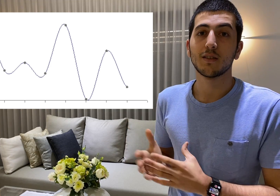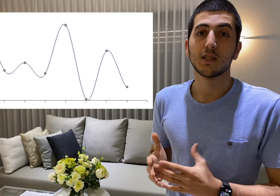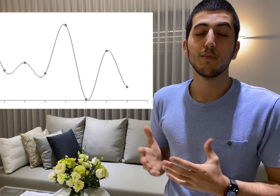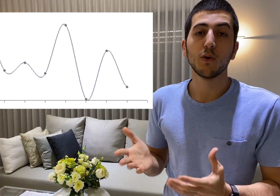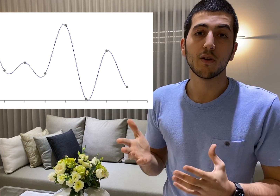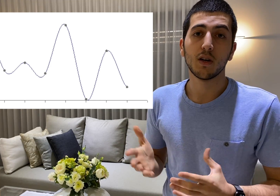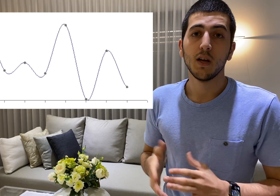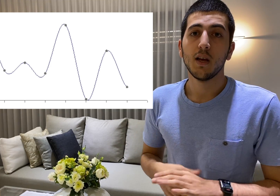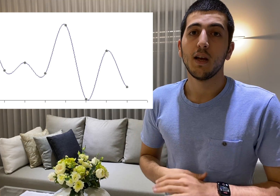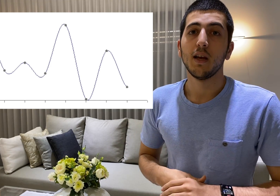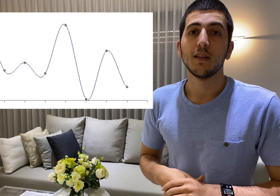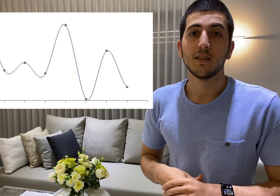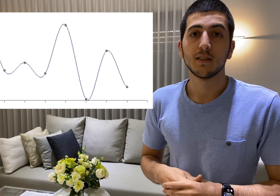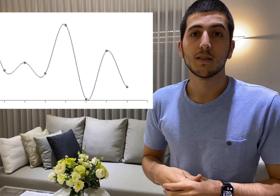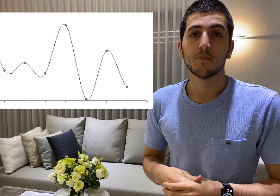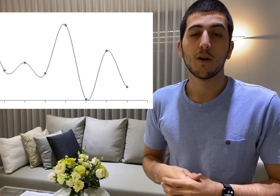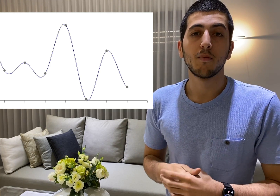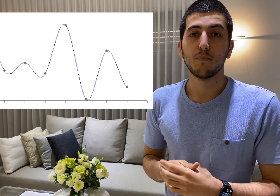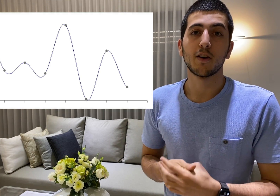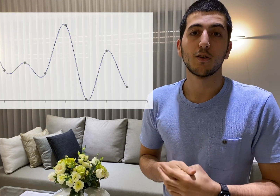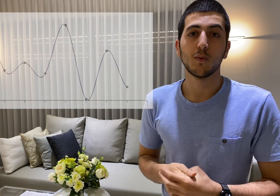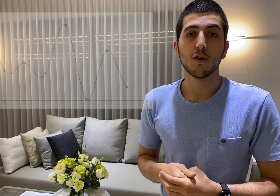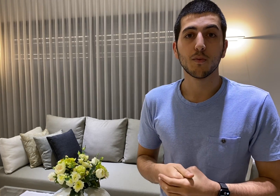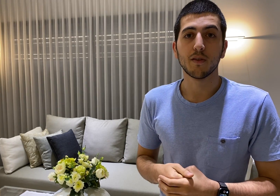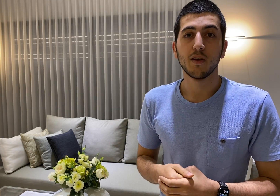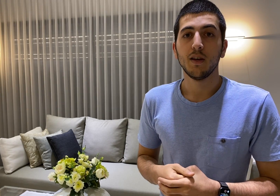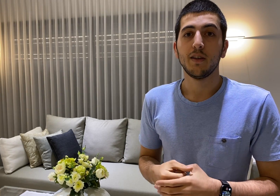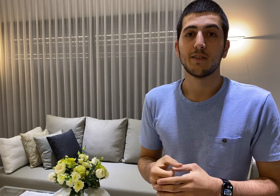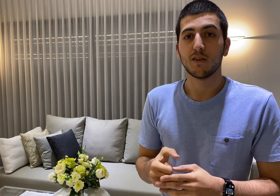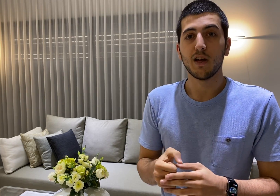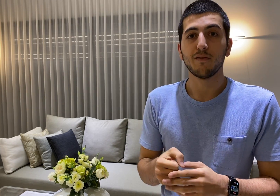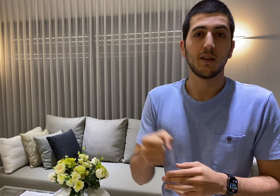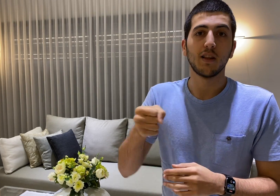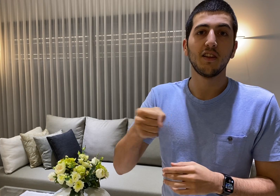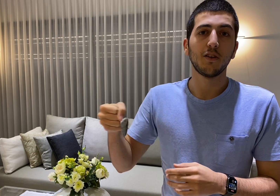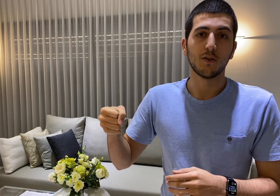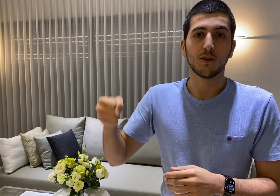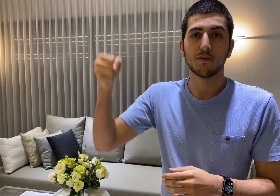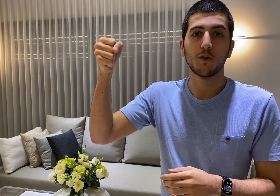smoother and is probably better to work with instead of having linear transform